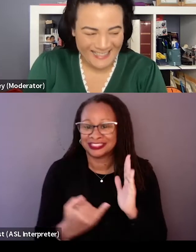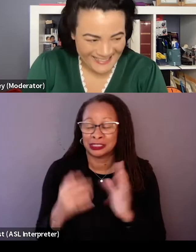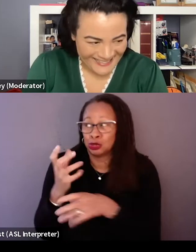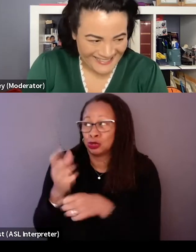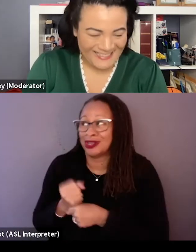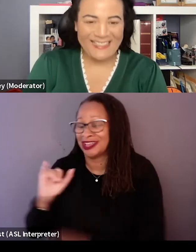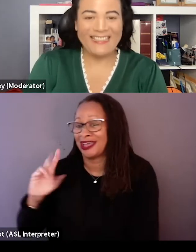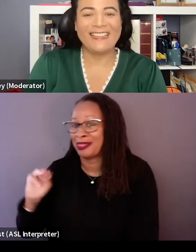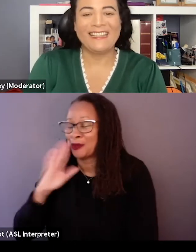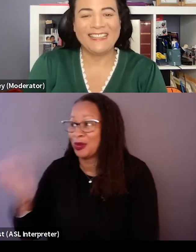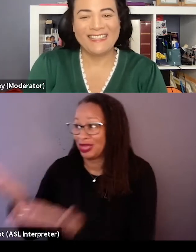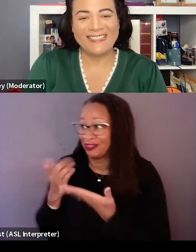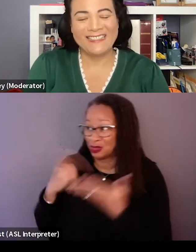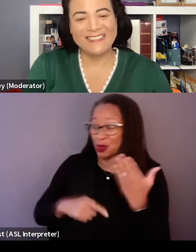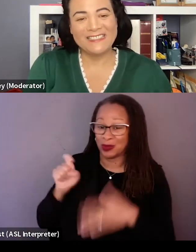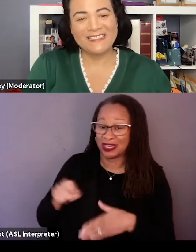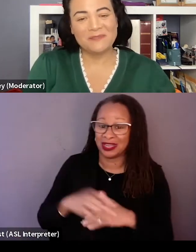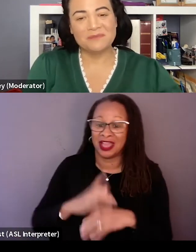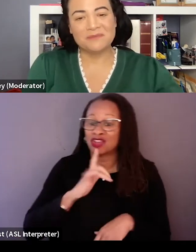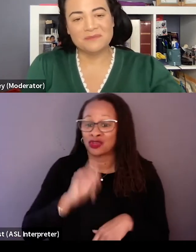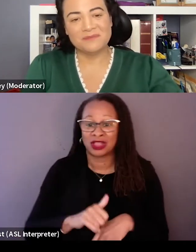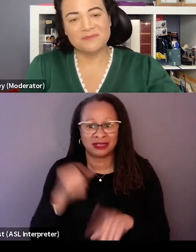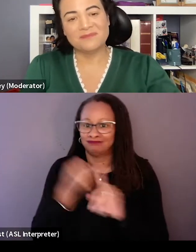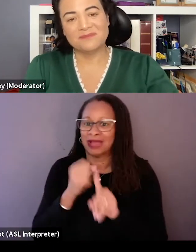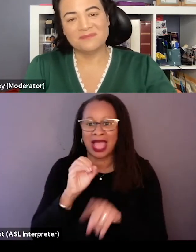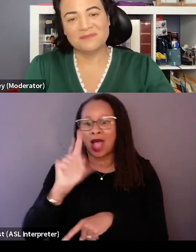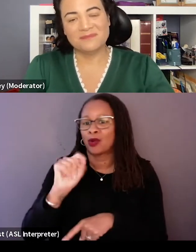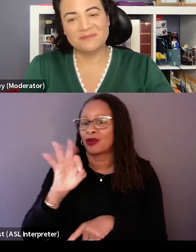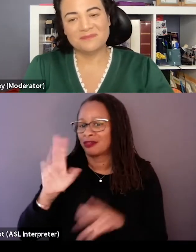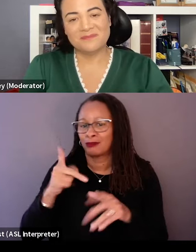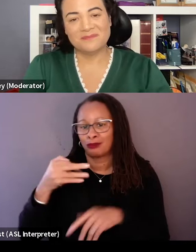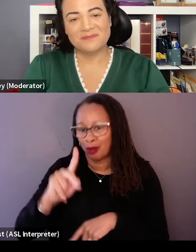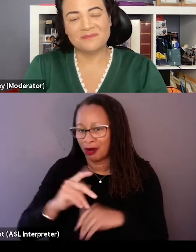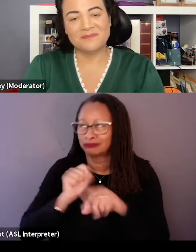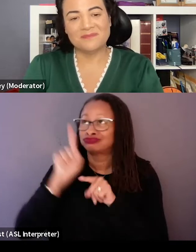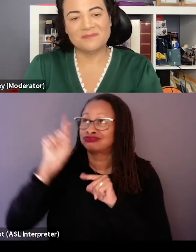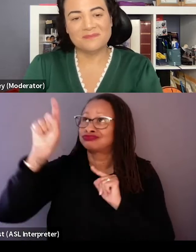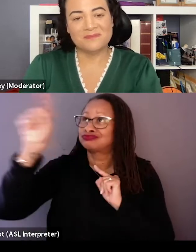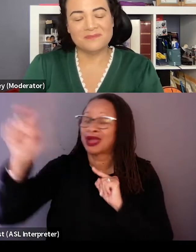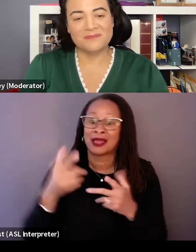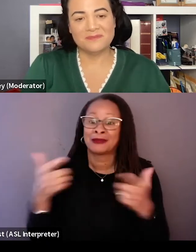on their promise and they really, I mean they really knocked it out of the park. I think the biggest compliment we are getting now